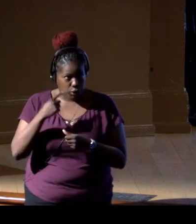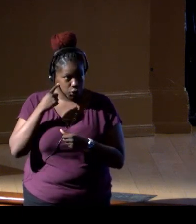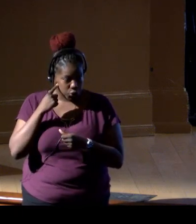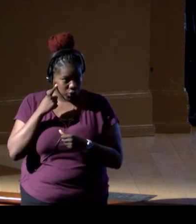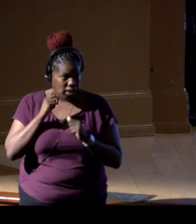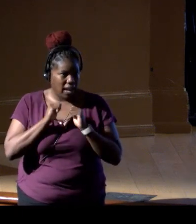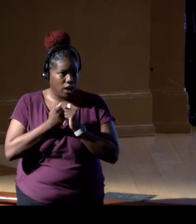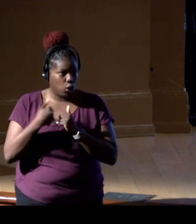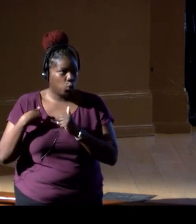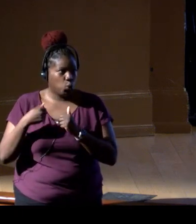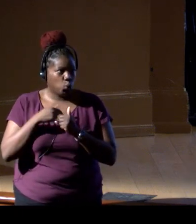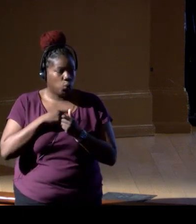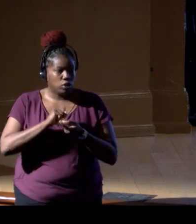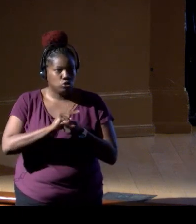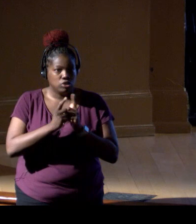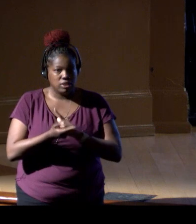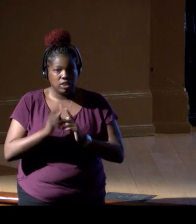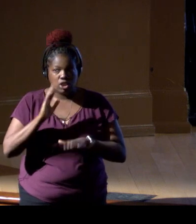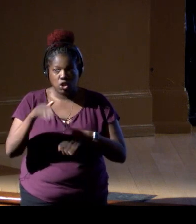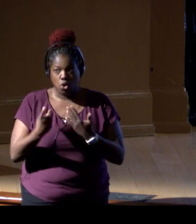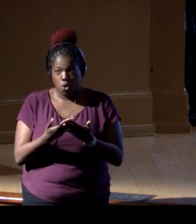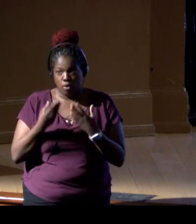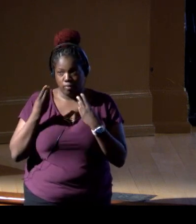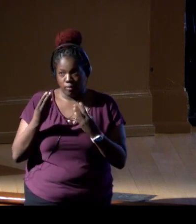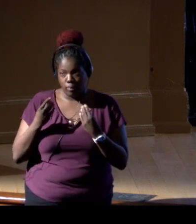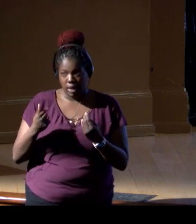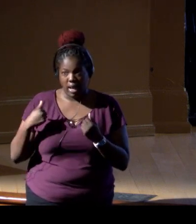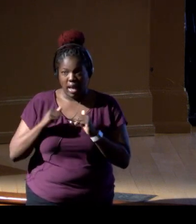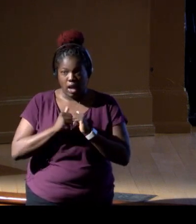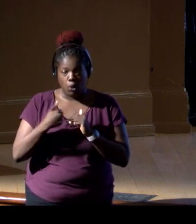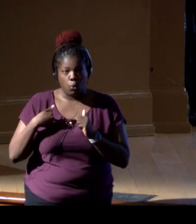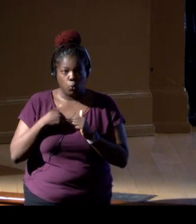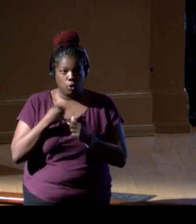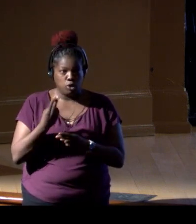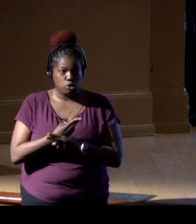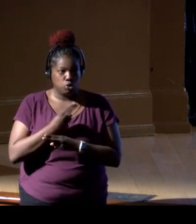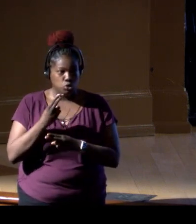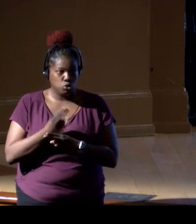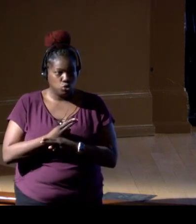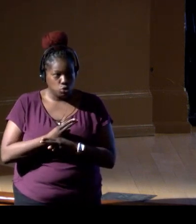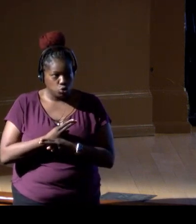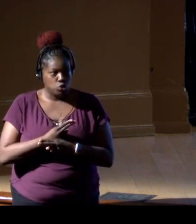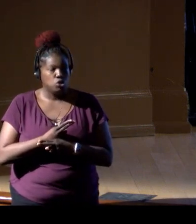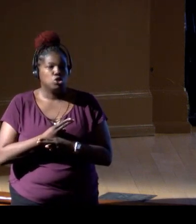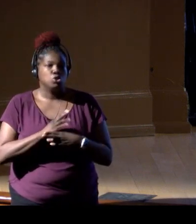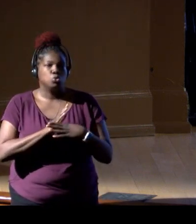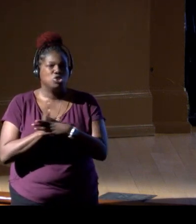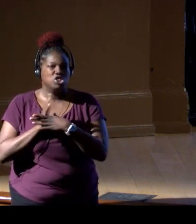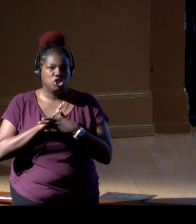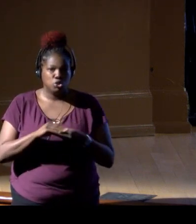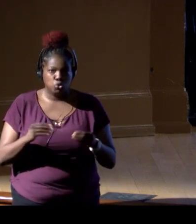How are we translating all of this information? How are we using this to tell compelling stories,